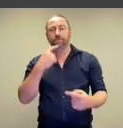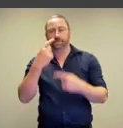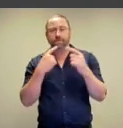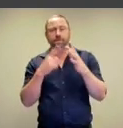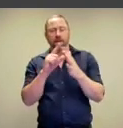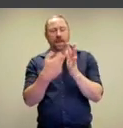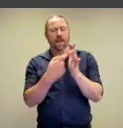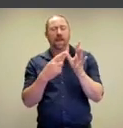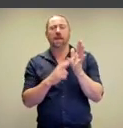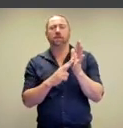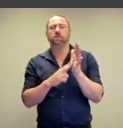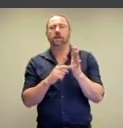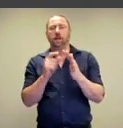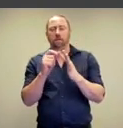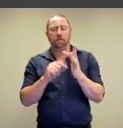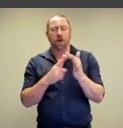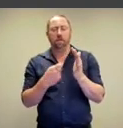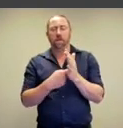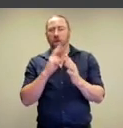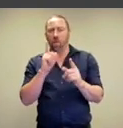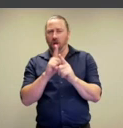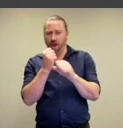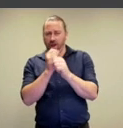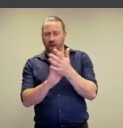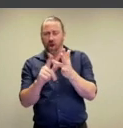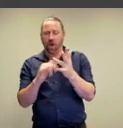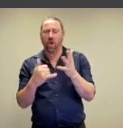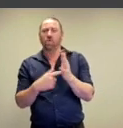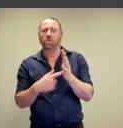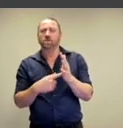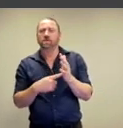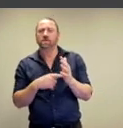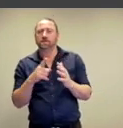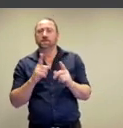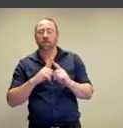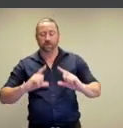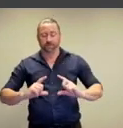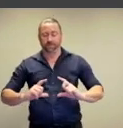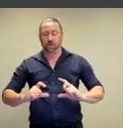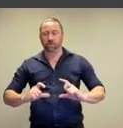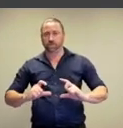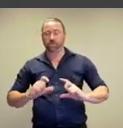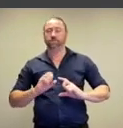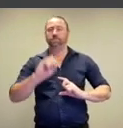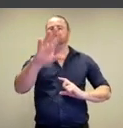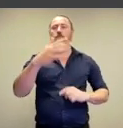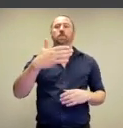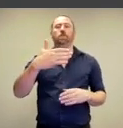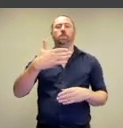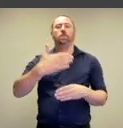Ah, so we have descriptions of Adrian Piper looking like a ghost and looking like she's taken the